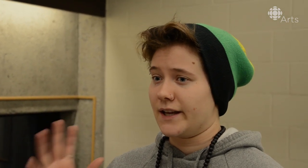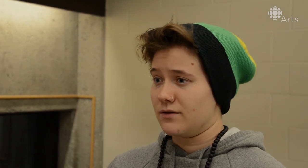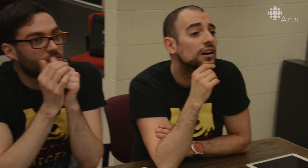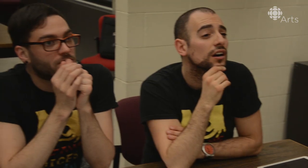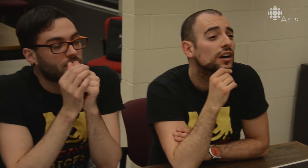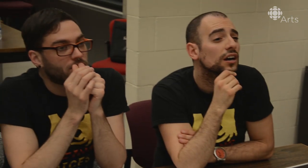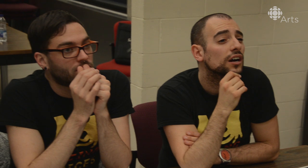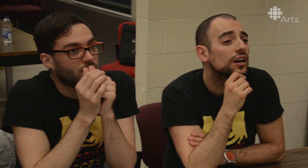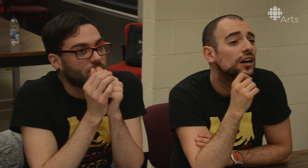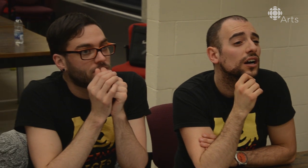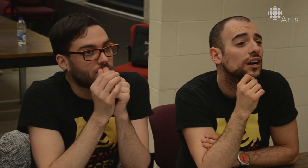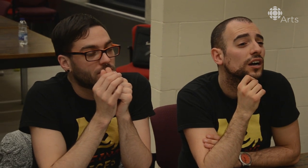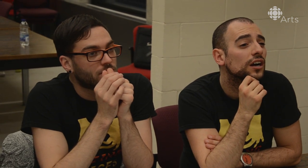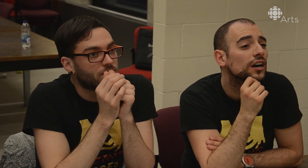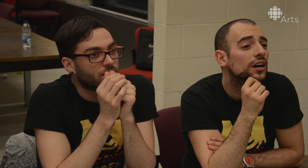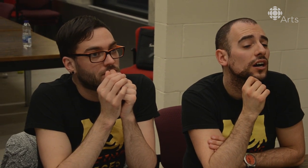[Actress]--I'll be sure to let you know as soon as I have one.